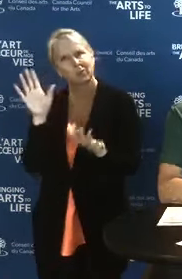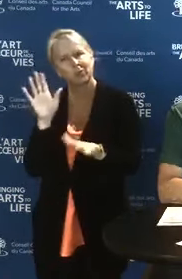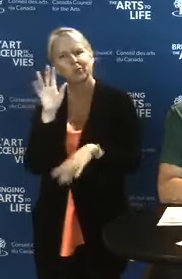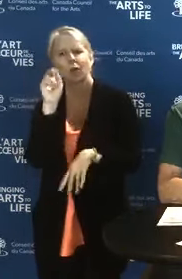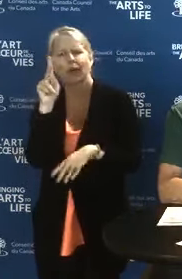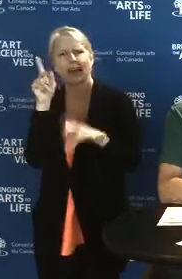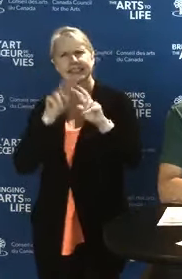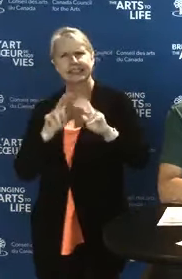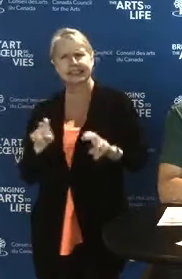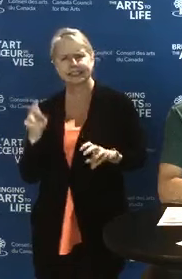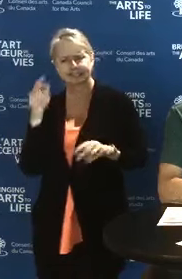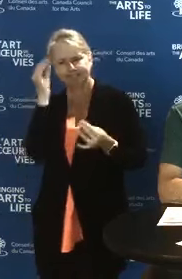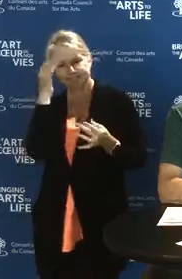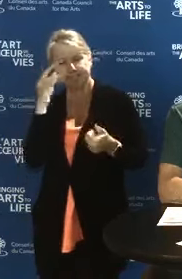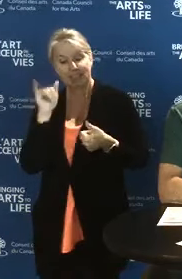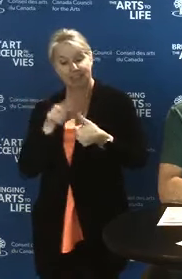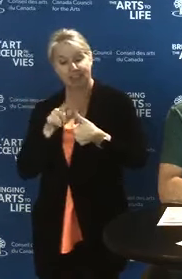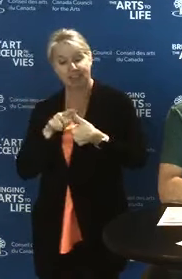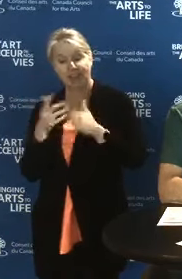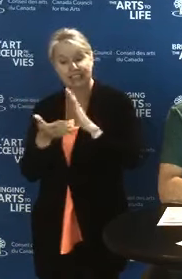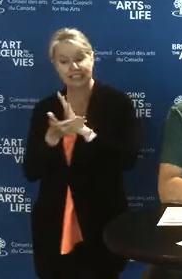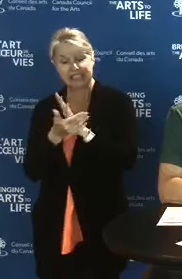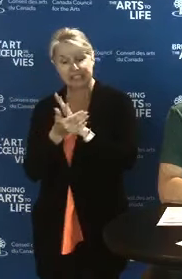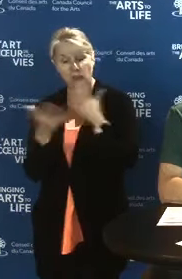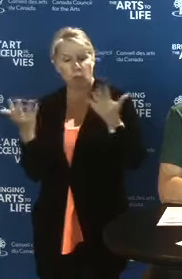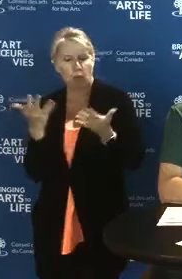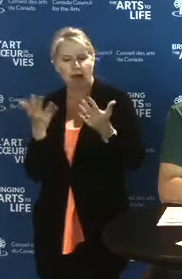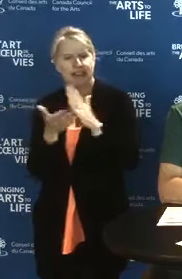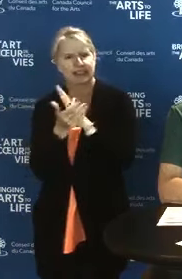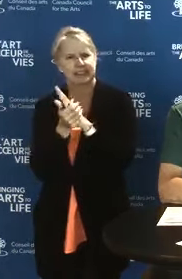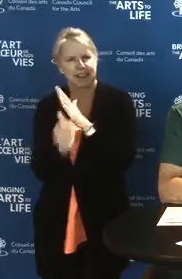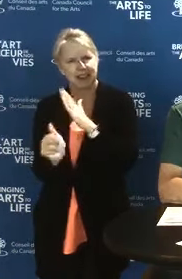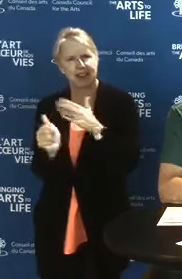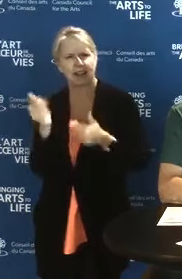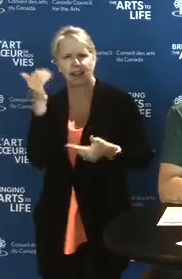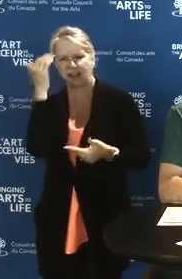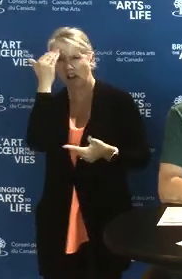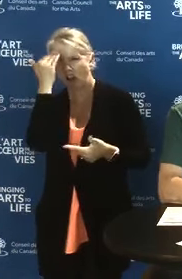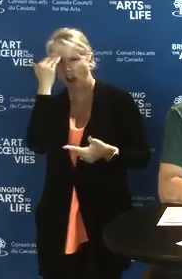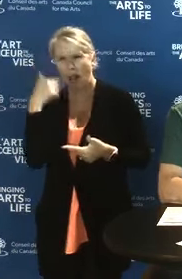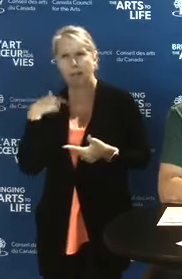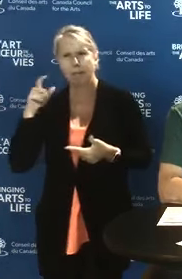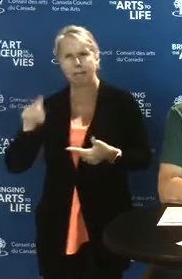What skills and knowledge do I need to get strategic about digital?